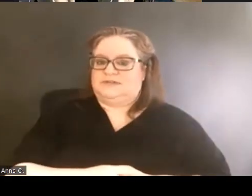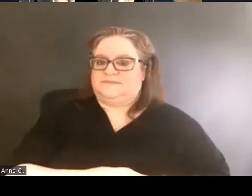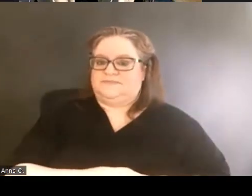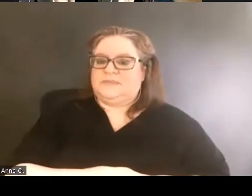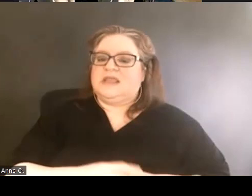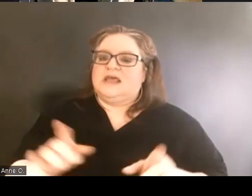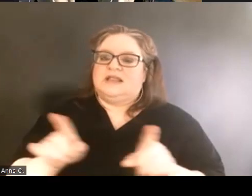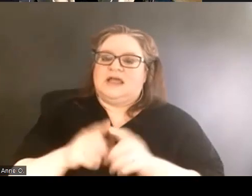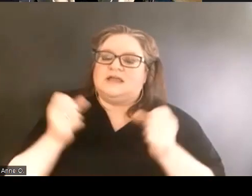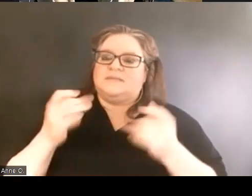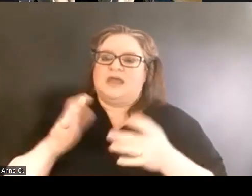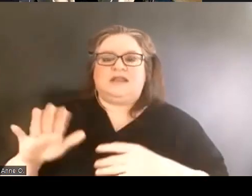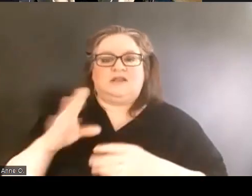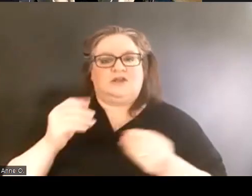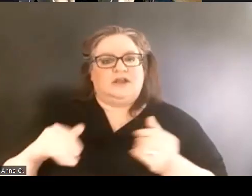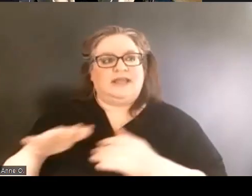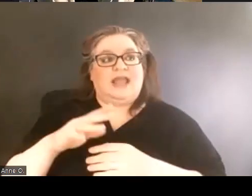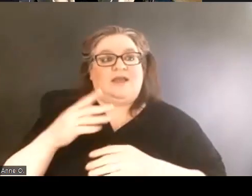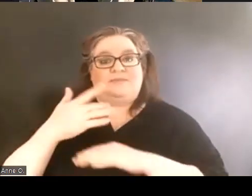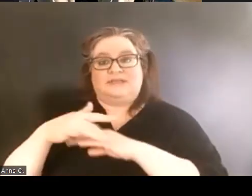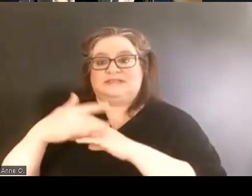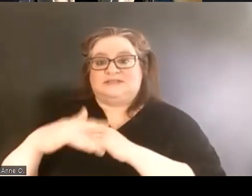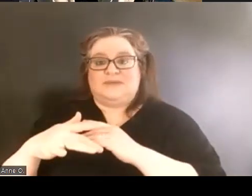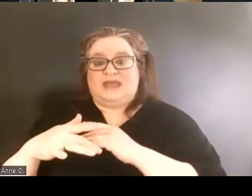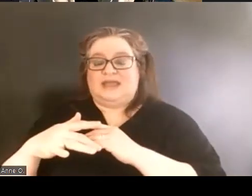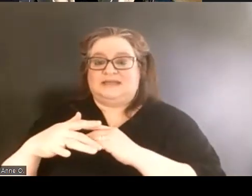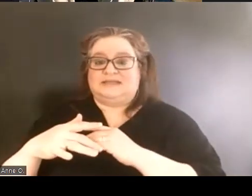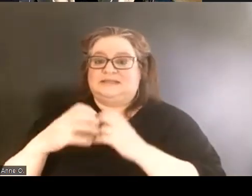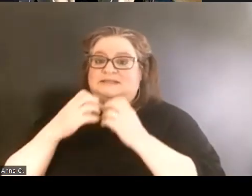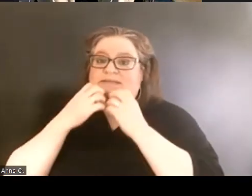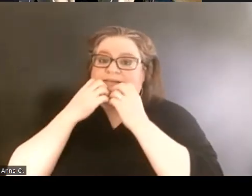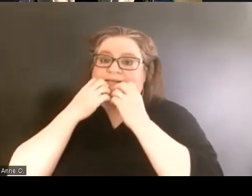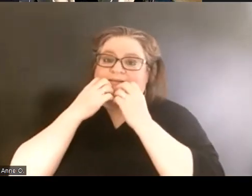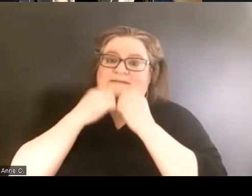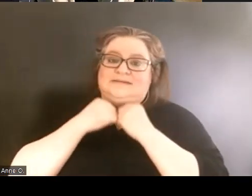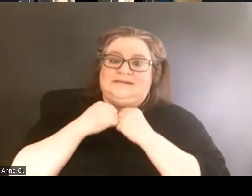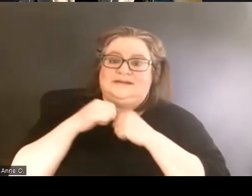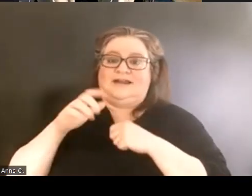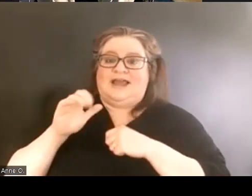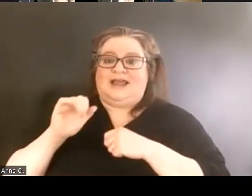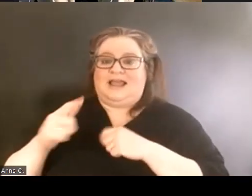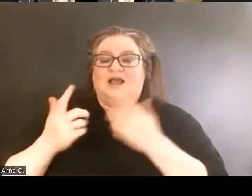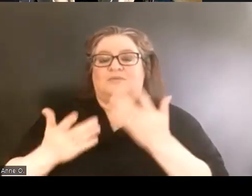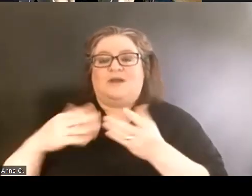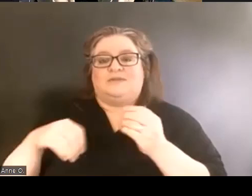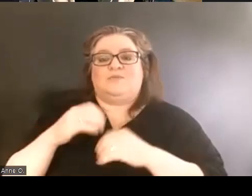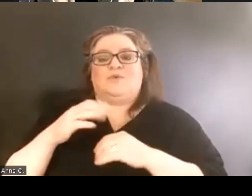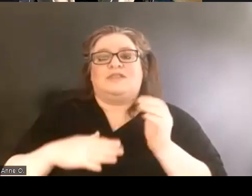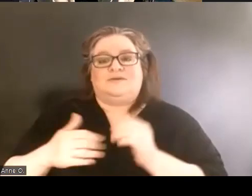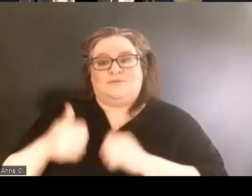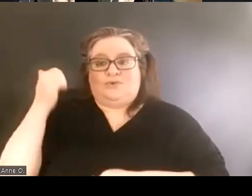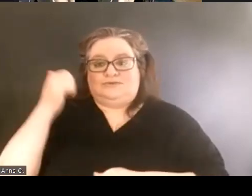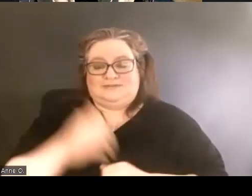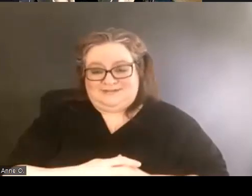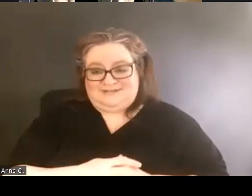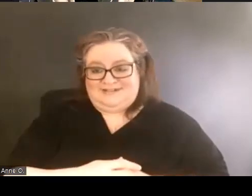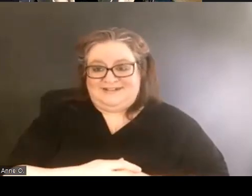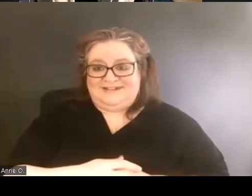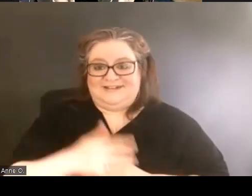space is very high premium at Cal, and probably more than most, the reason being that we're in the middle